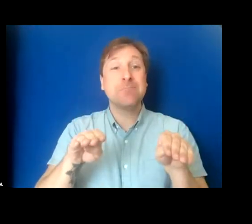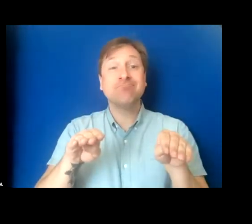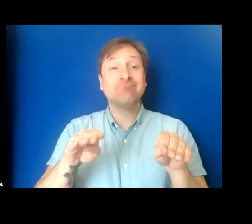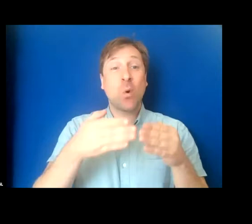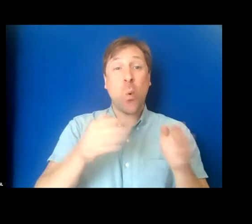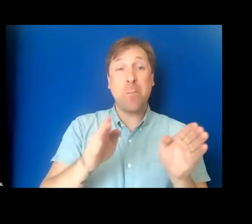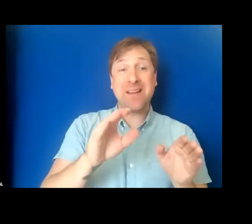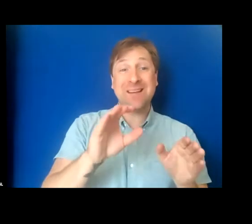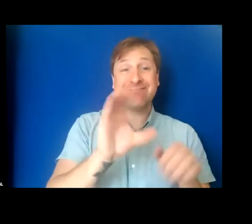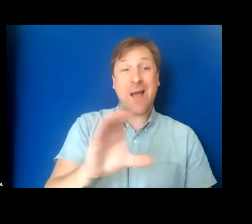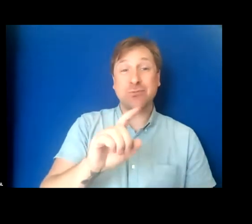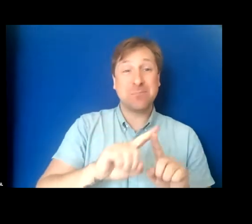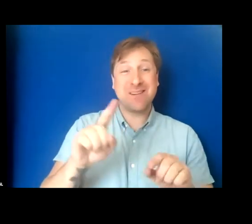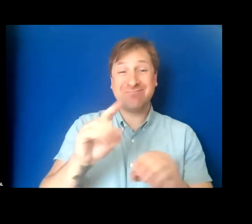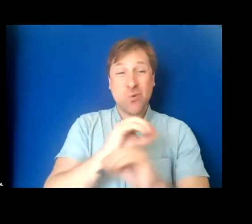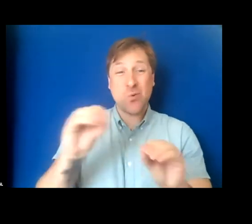but there’s no transcript of your audio tour.